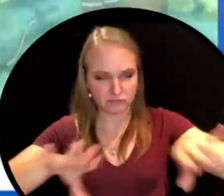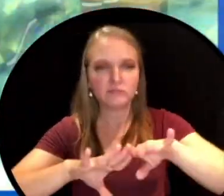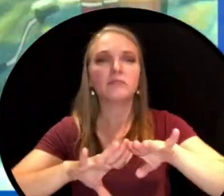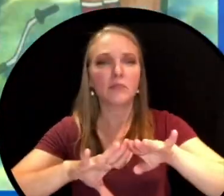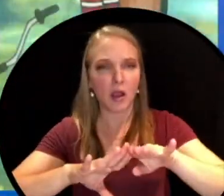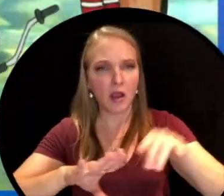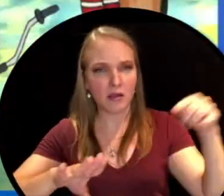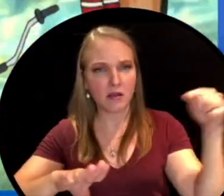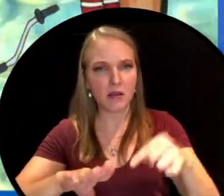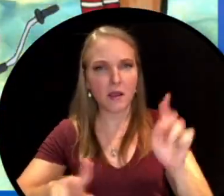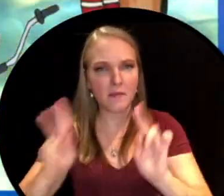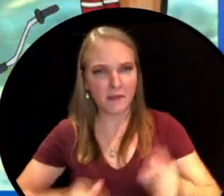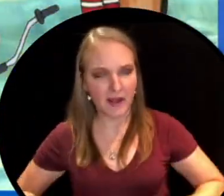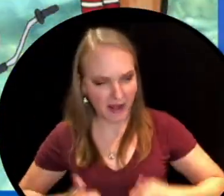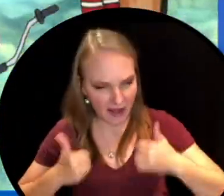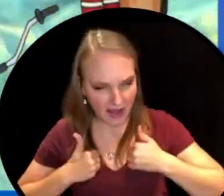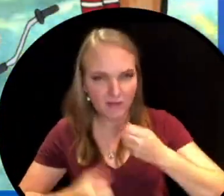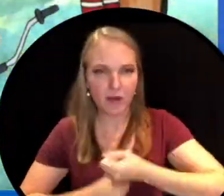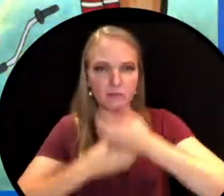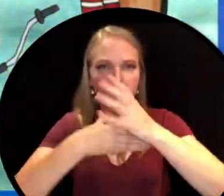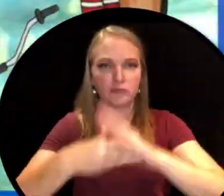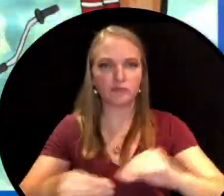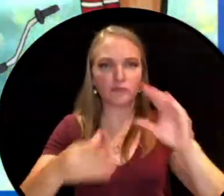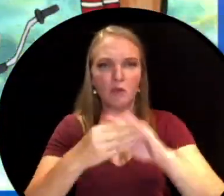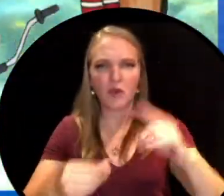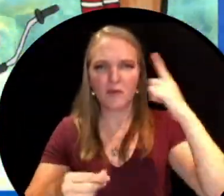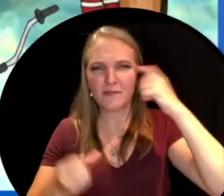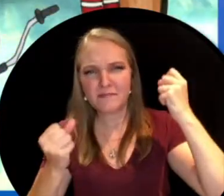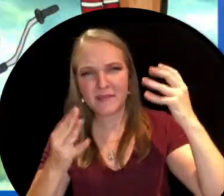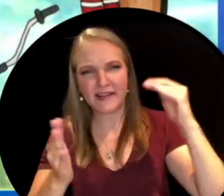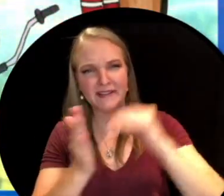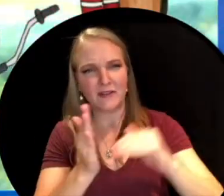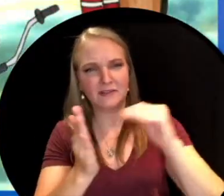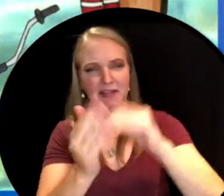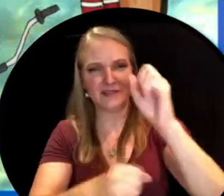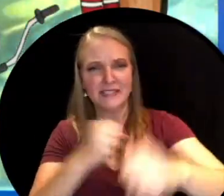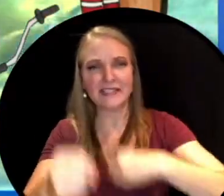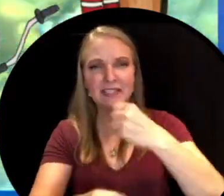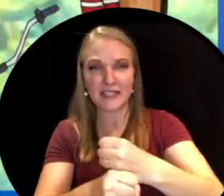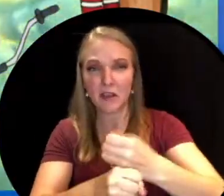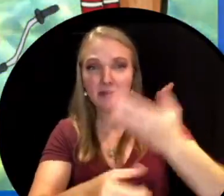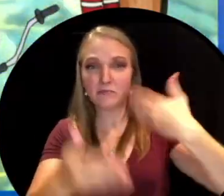festival happens in a place where people have lived and told stories for thousands of years.